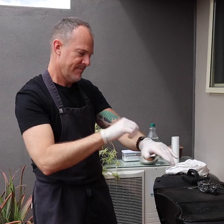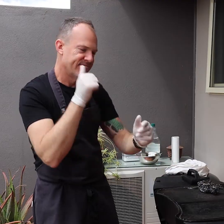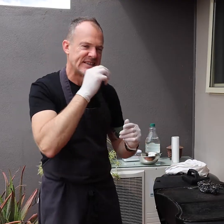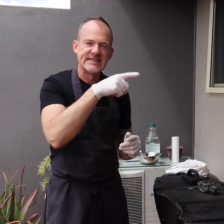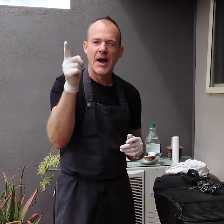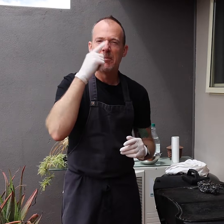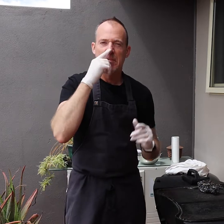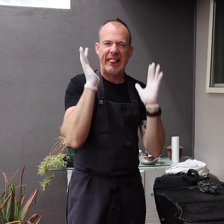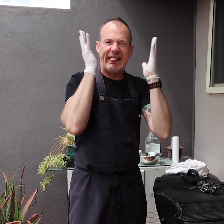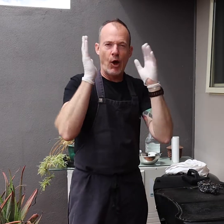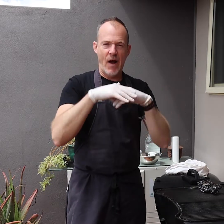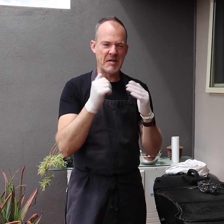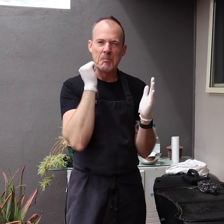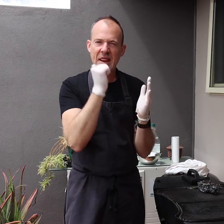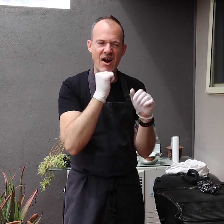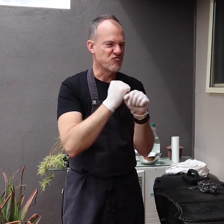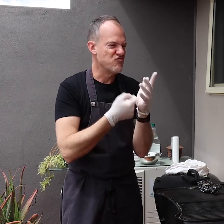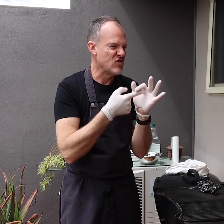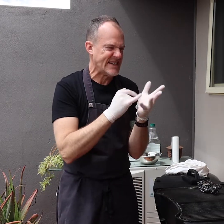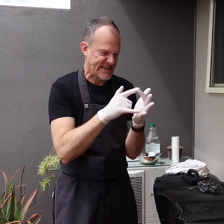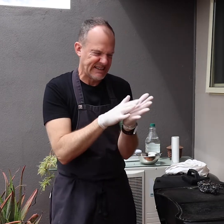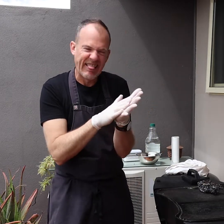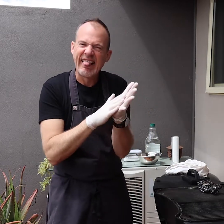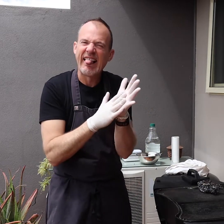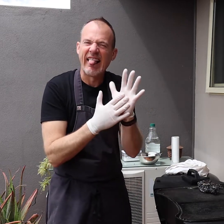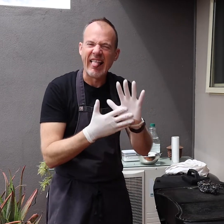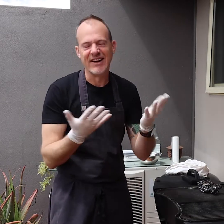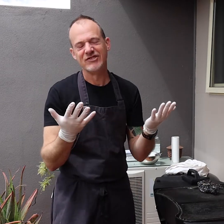Some people don't like getting black grease on their hands